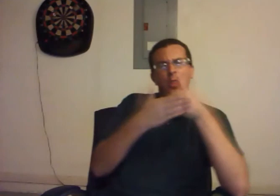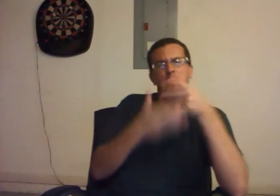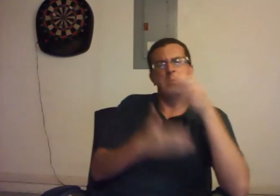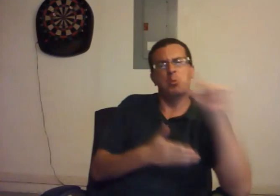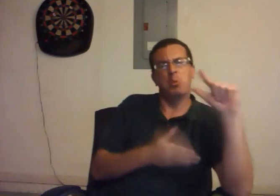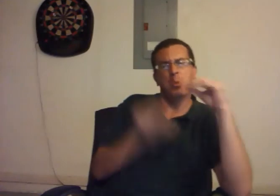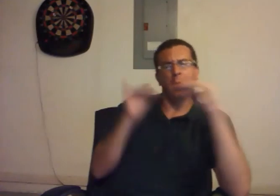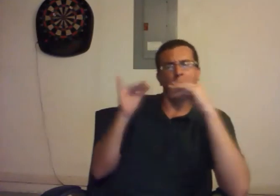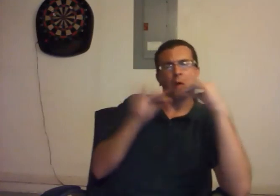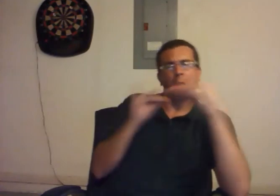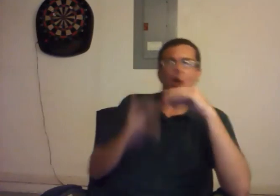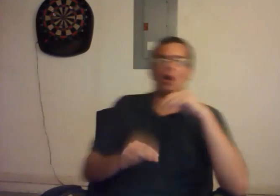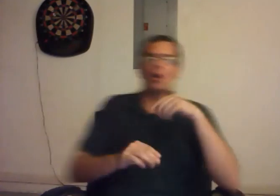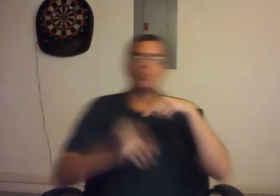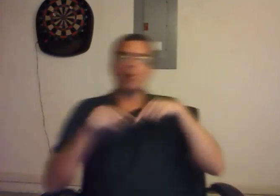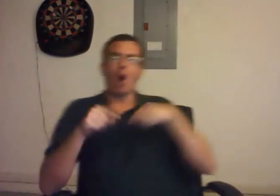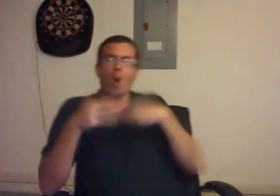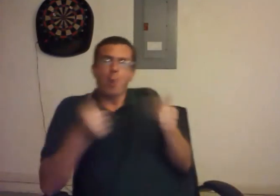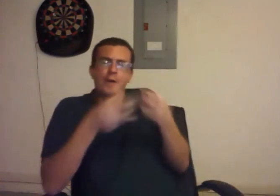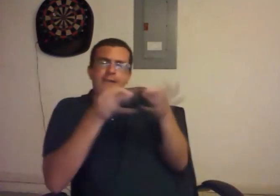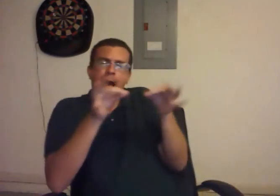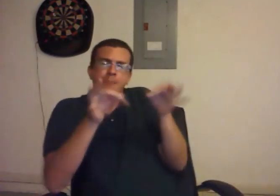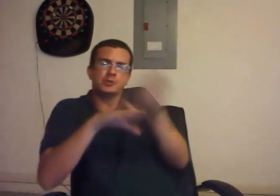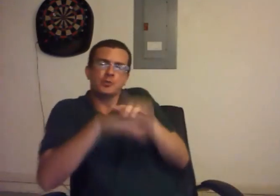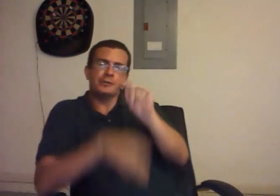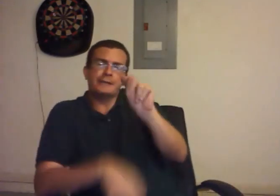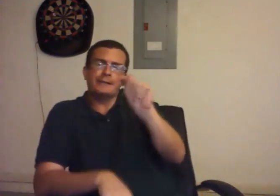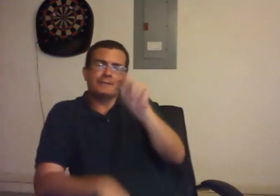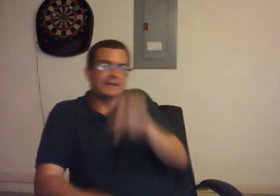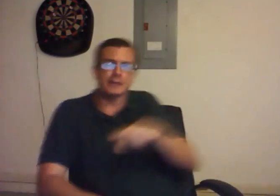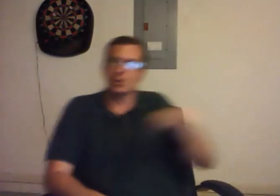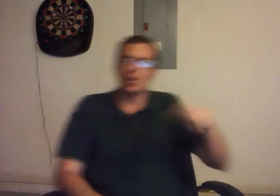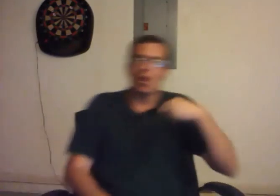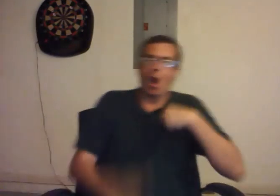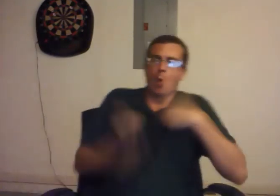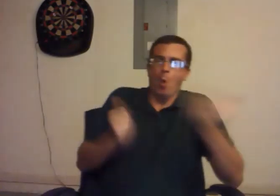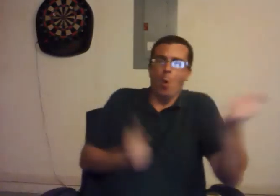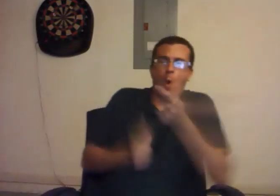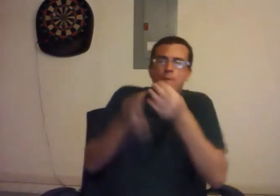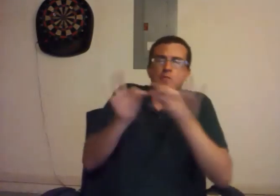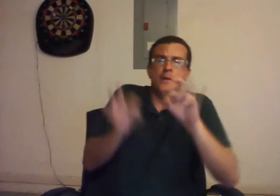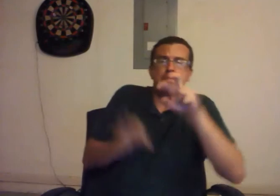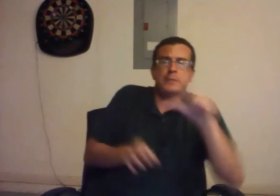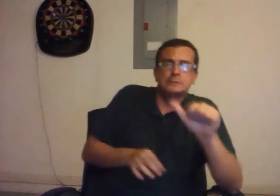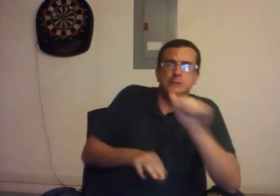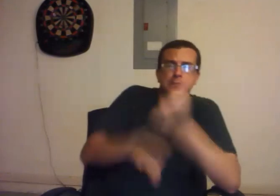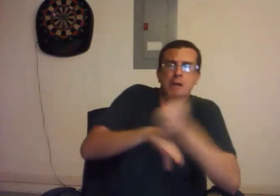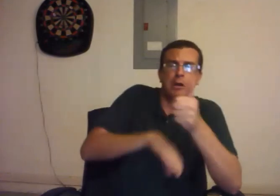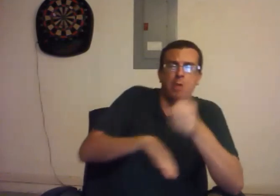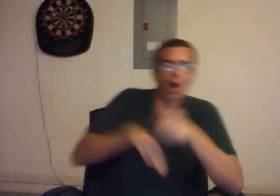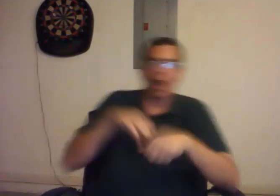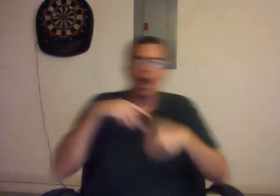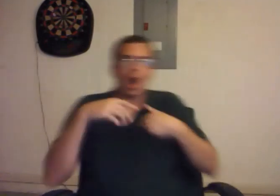"We want captions on the TV" "We want everyone to have free pizza at 10 PM tonight!"